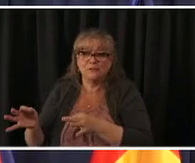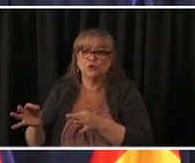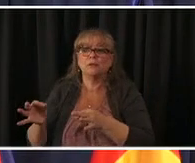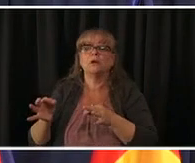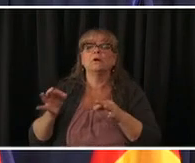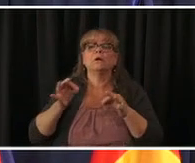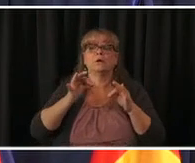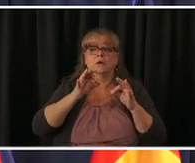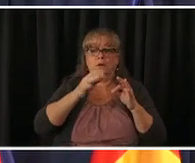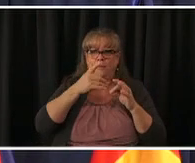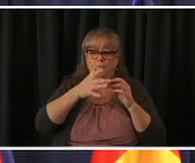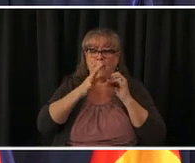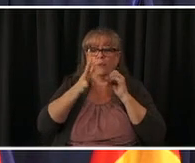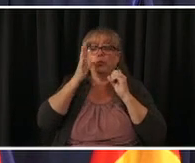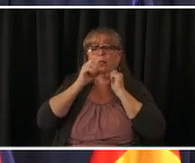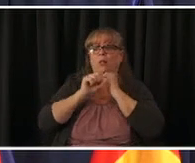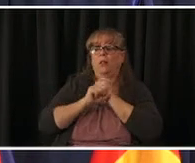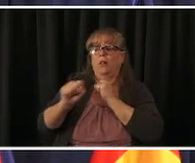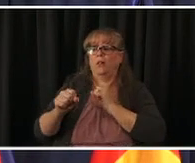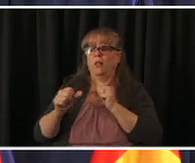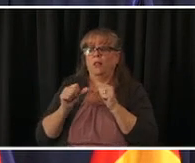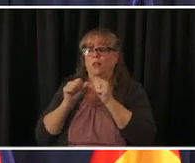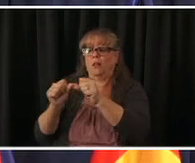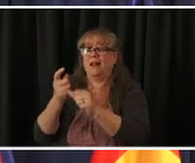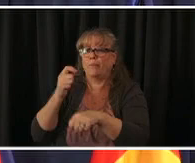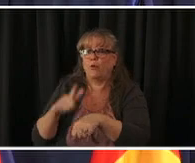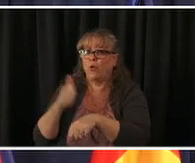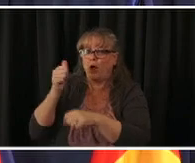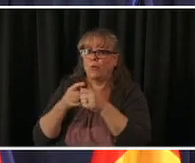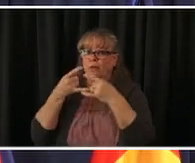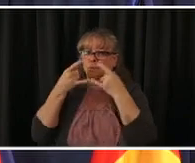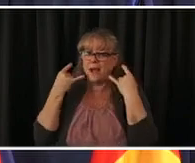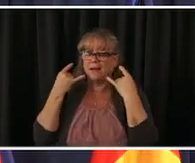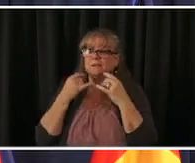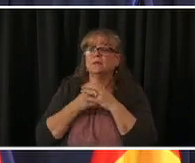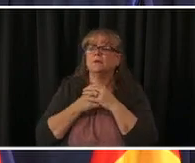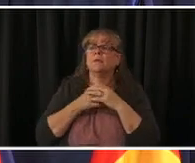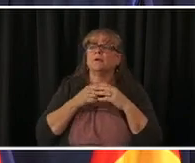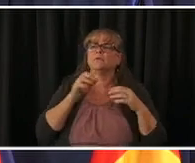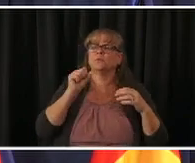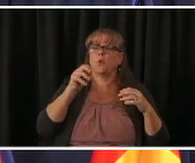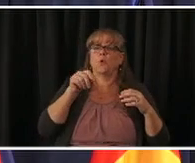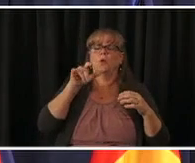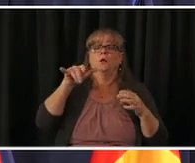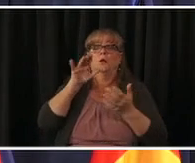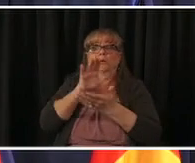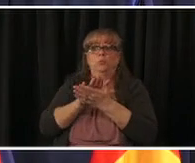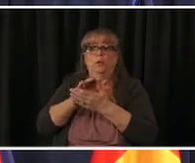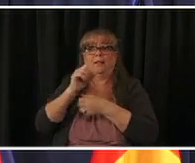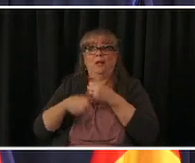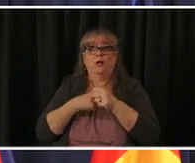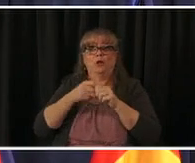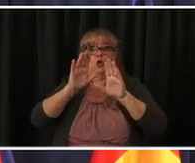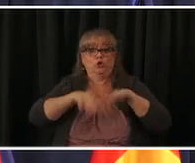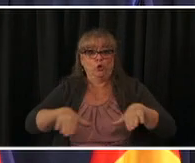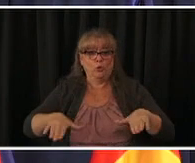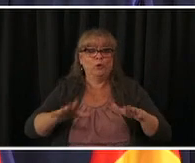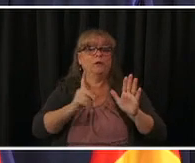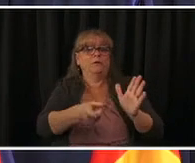we're also expecting that we will continue the rest of the school year with the mass requirement in schools because we don't want to risk the return to in-person education